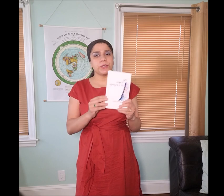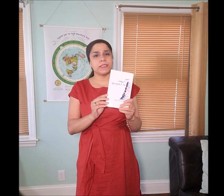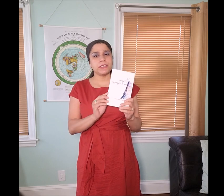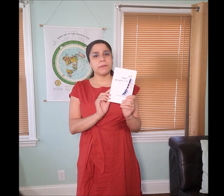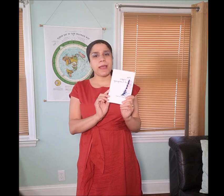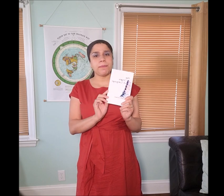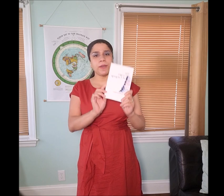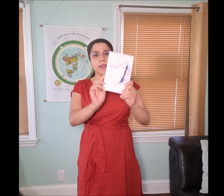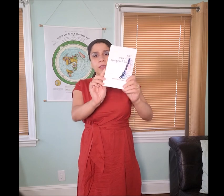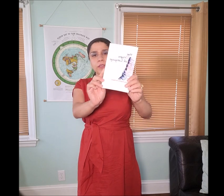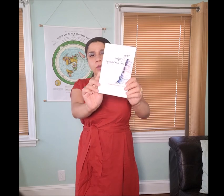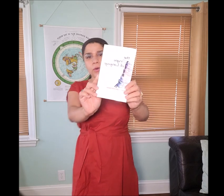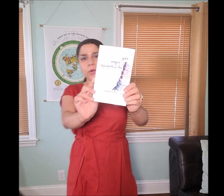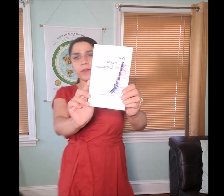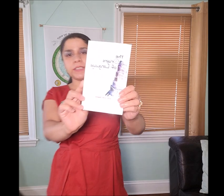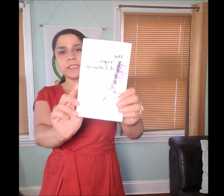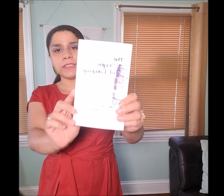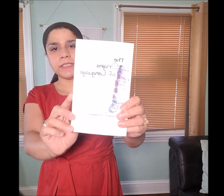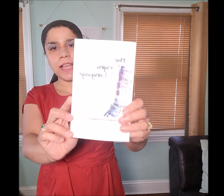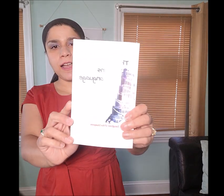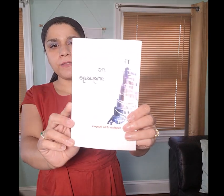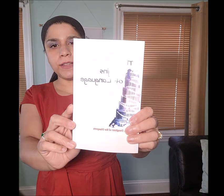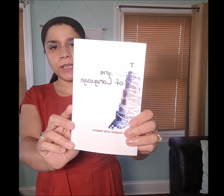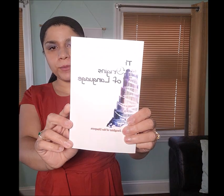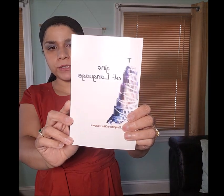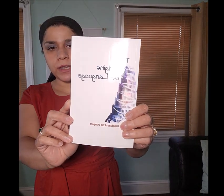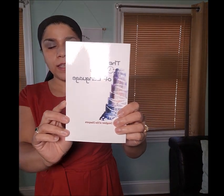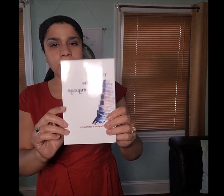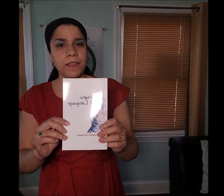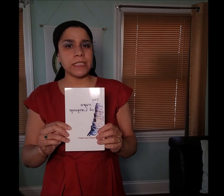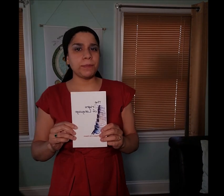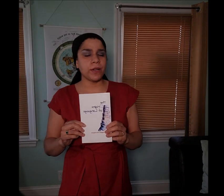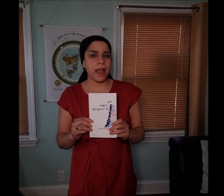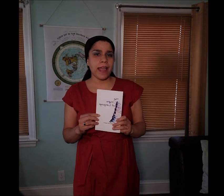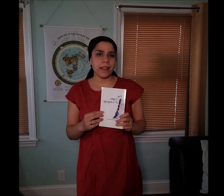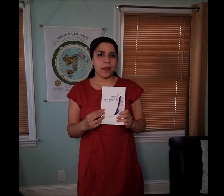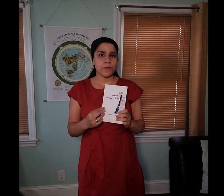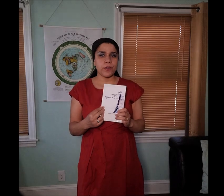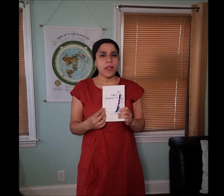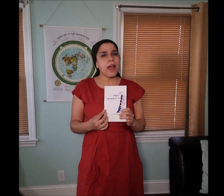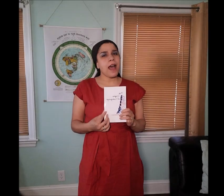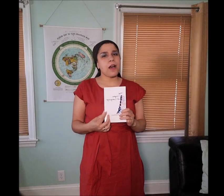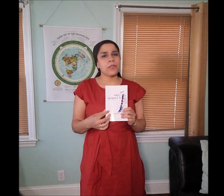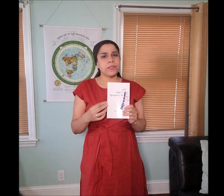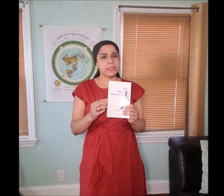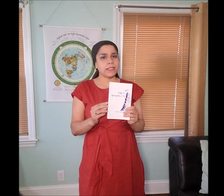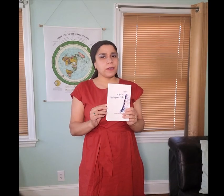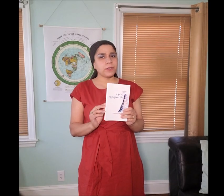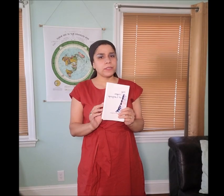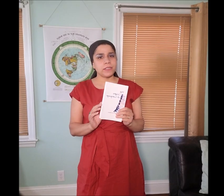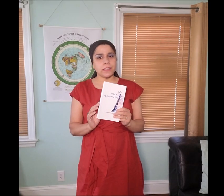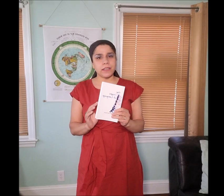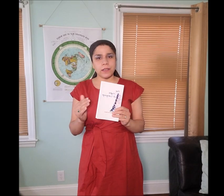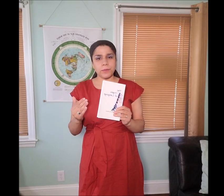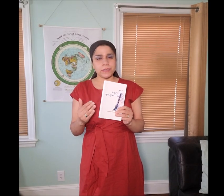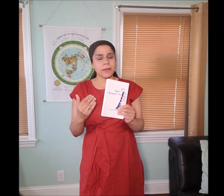you can see my book "the Origins of Language", in this book I cover how this language was